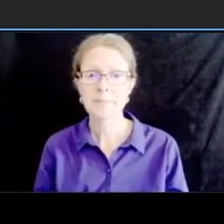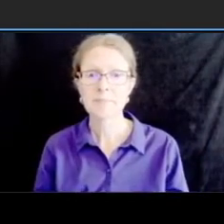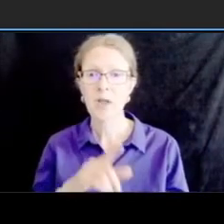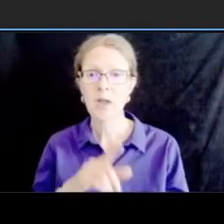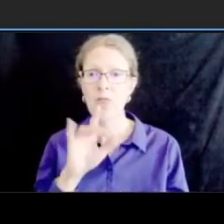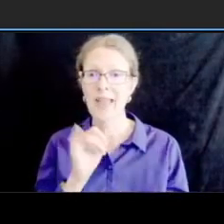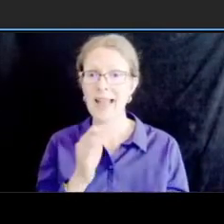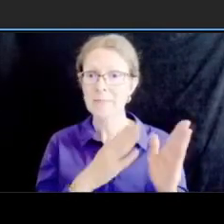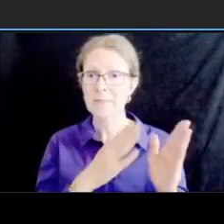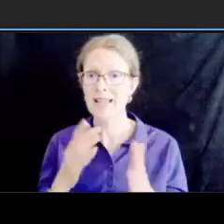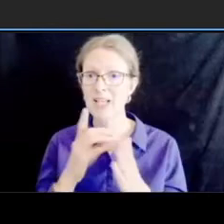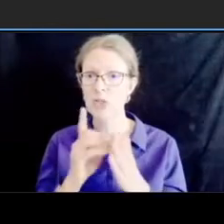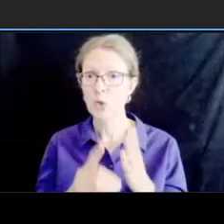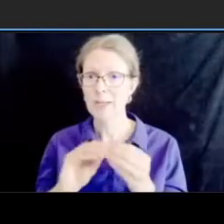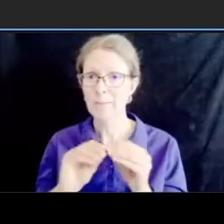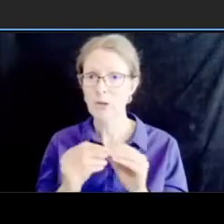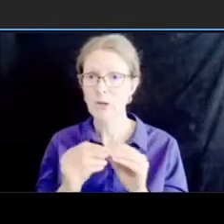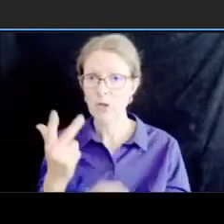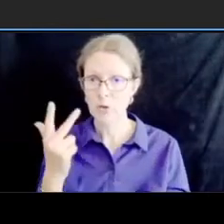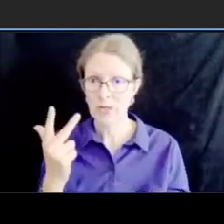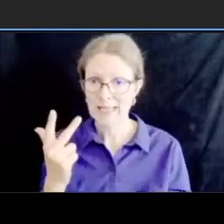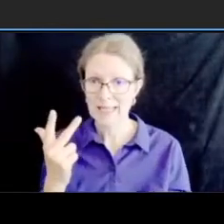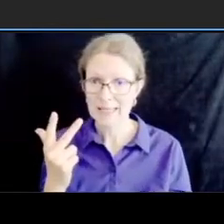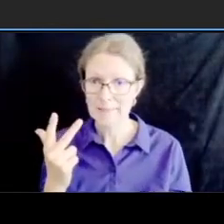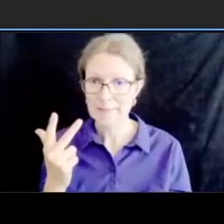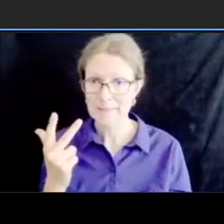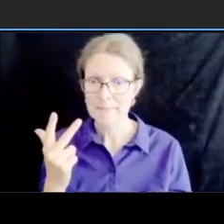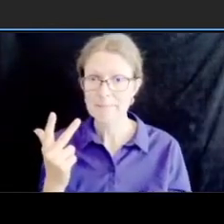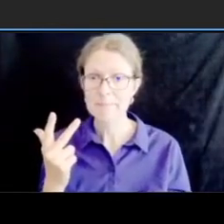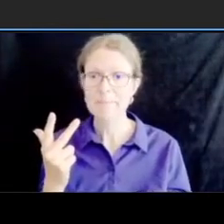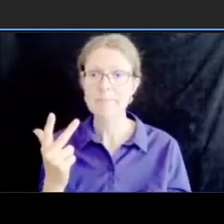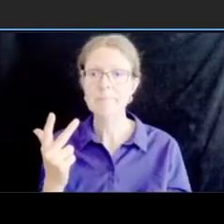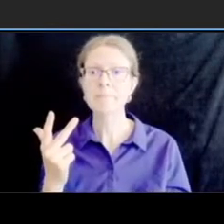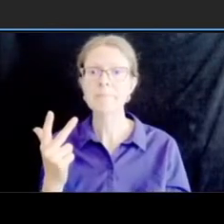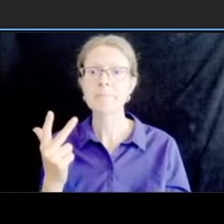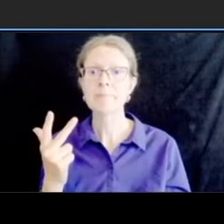moving to plan four this is between macomb street and porter street